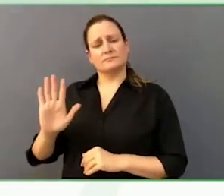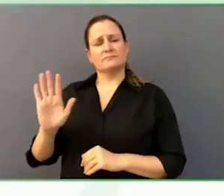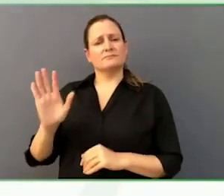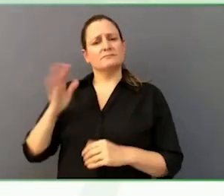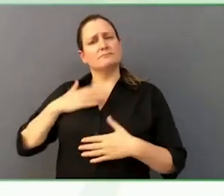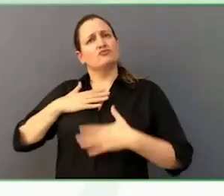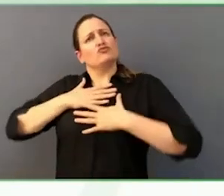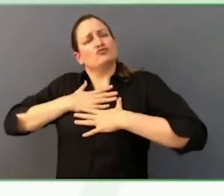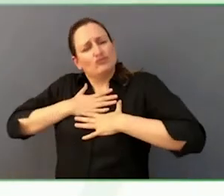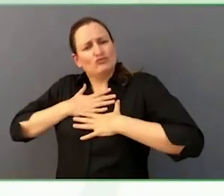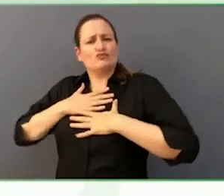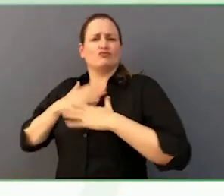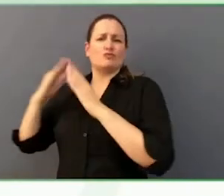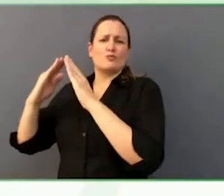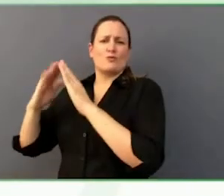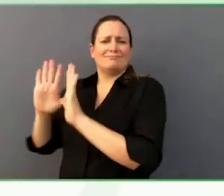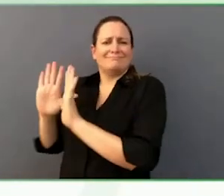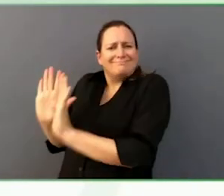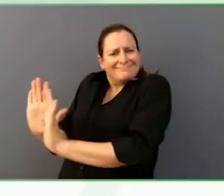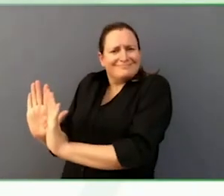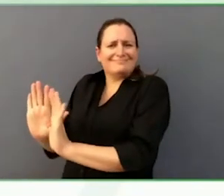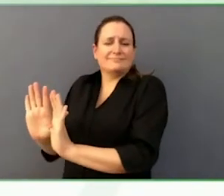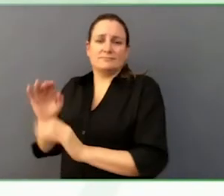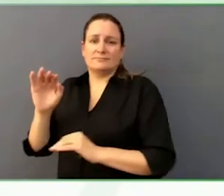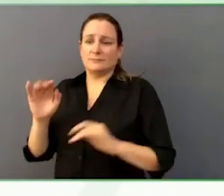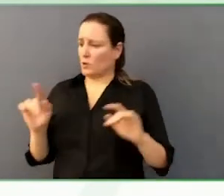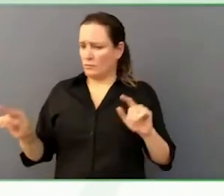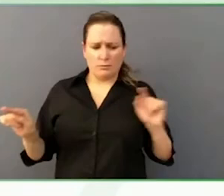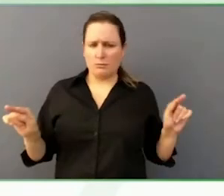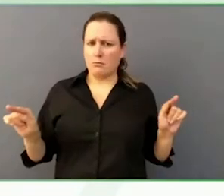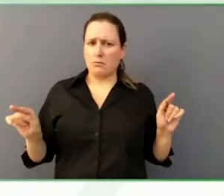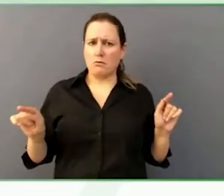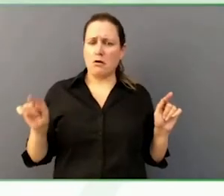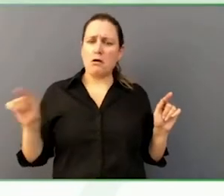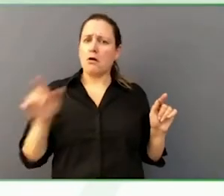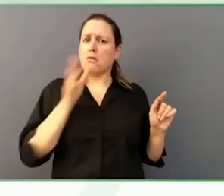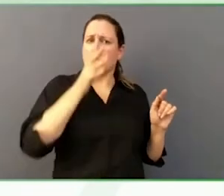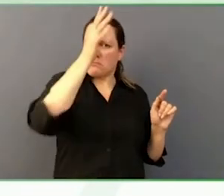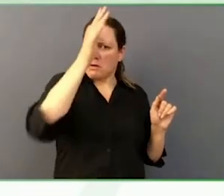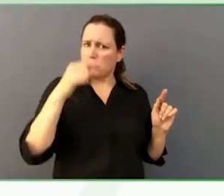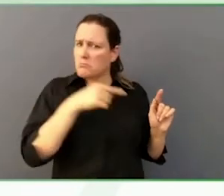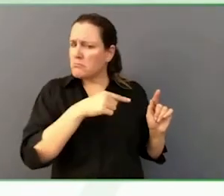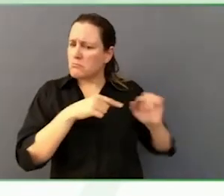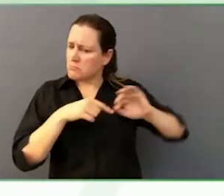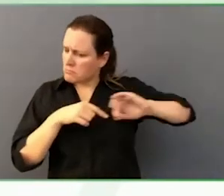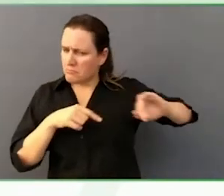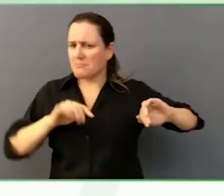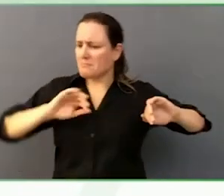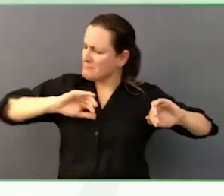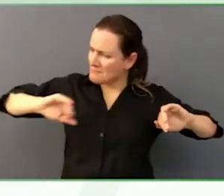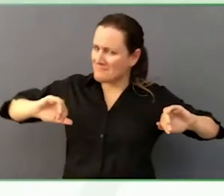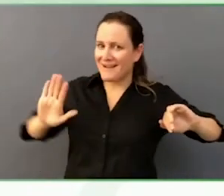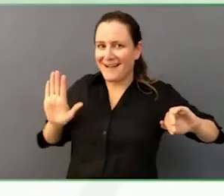That mentality makes it a really fun and enjoyable place.